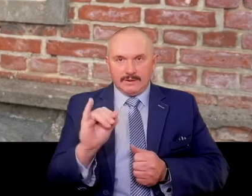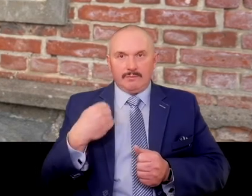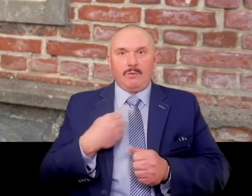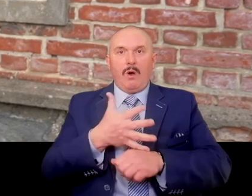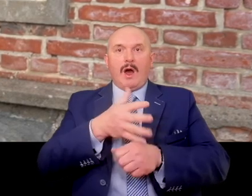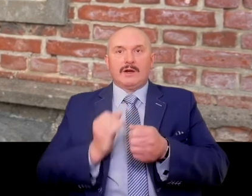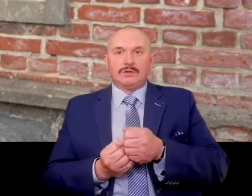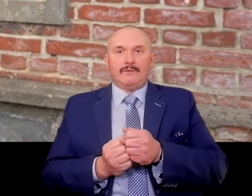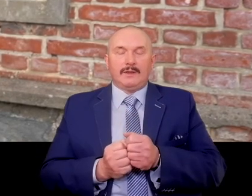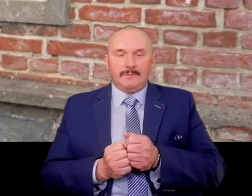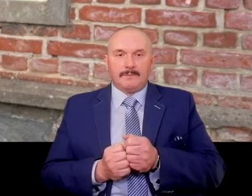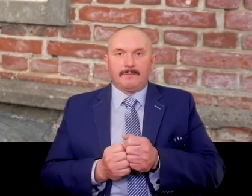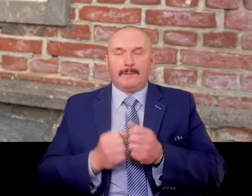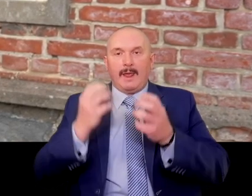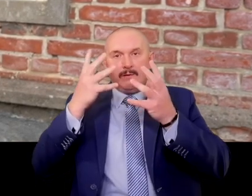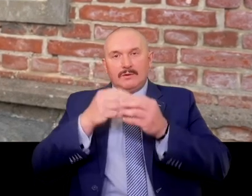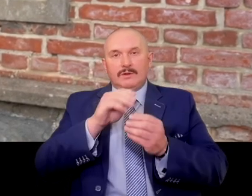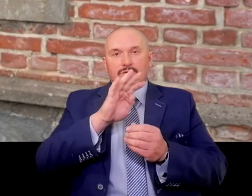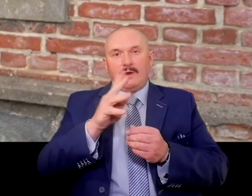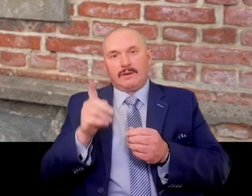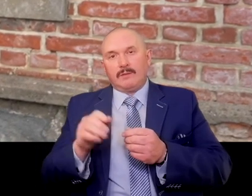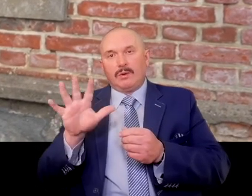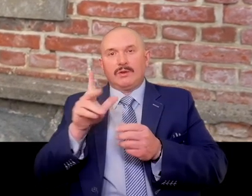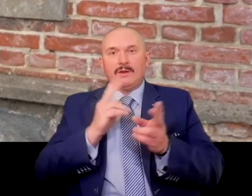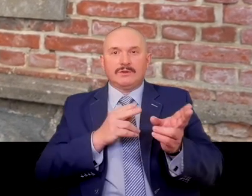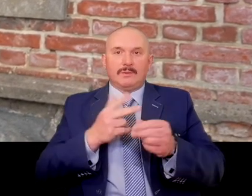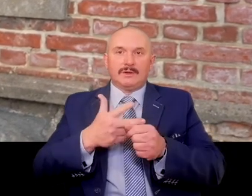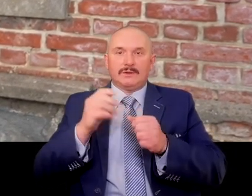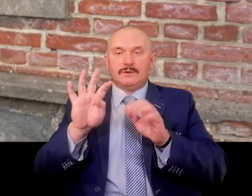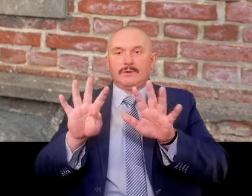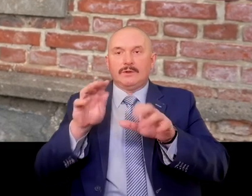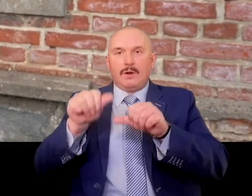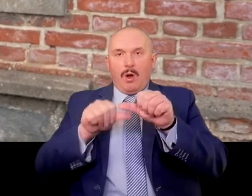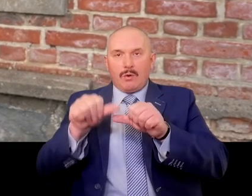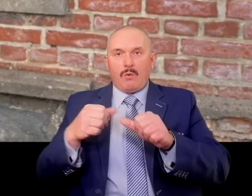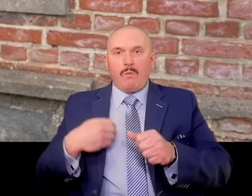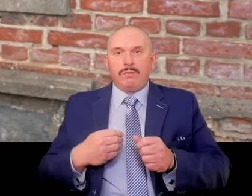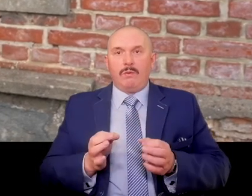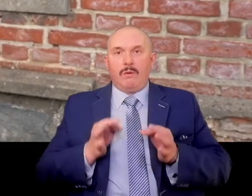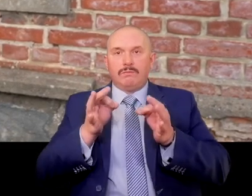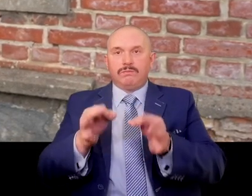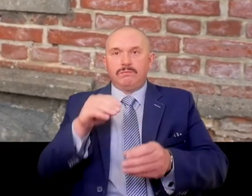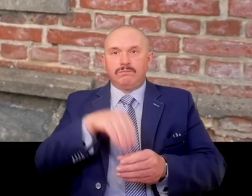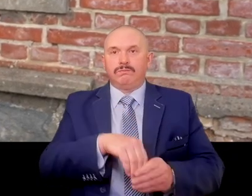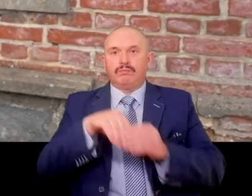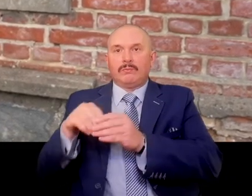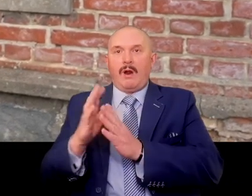During the night from 4 to 5 November 1939 he was taken to the forest in Piasnica.